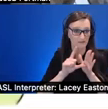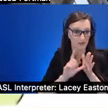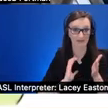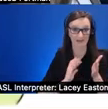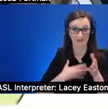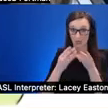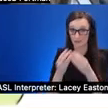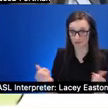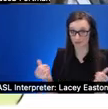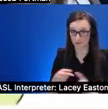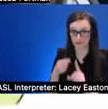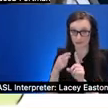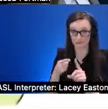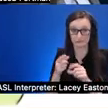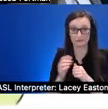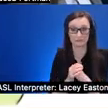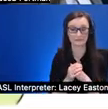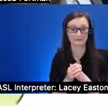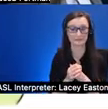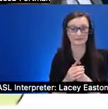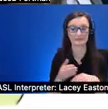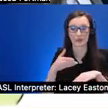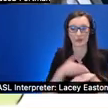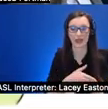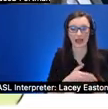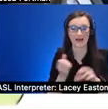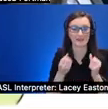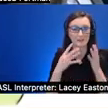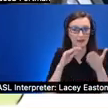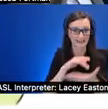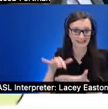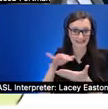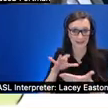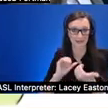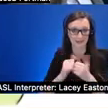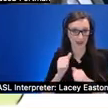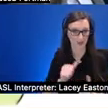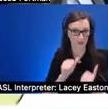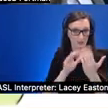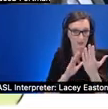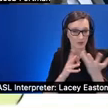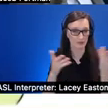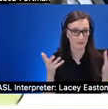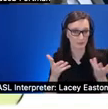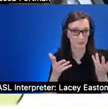several formative studies uh the the the way we approach this is um it will focus on two aspects